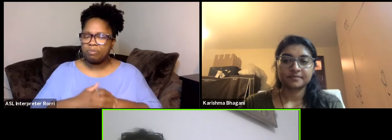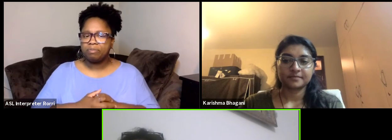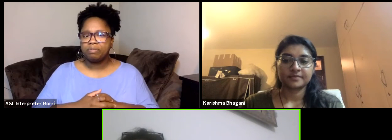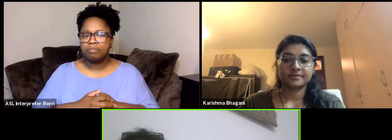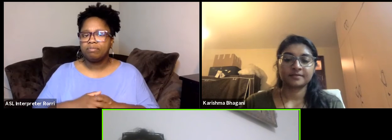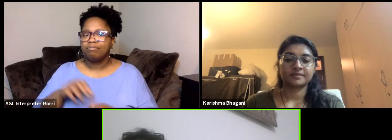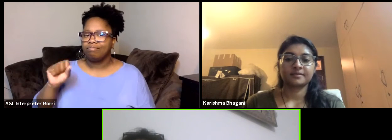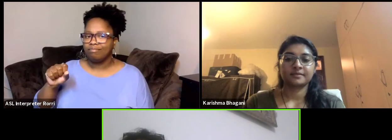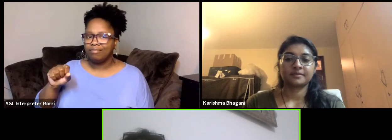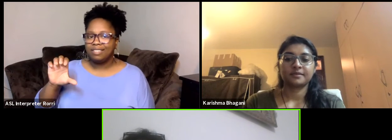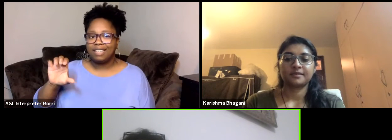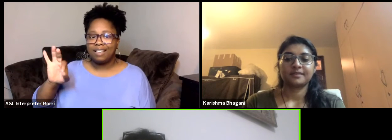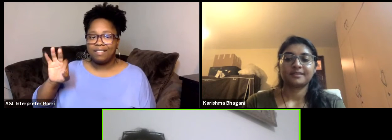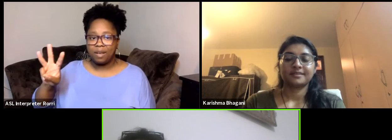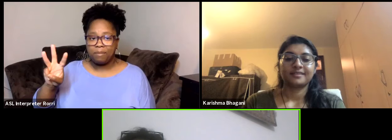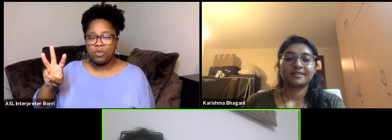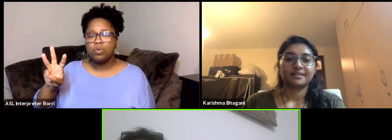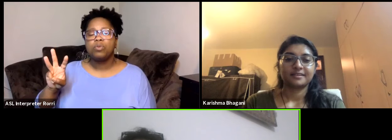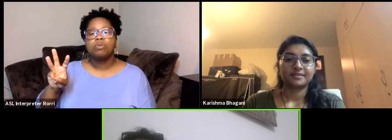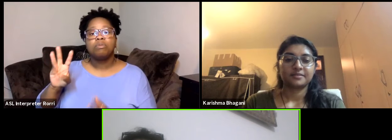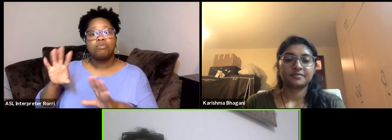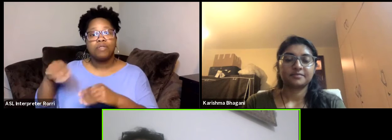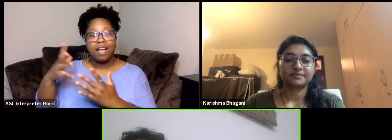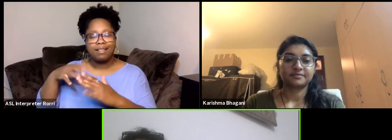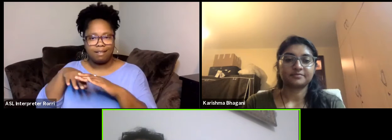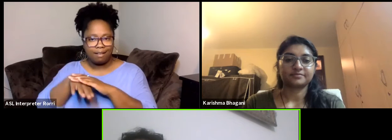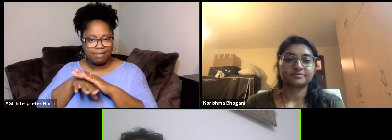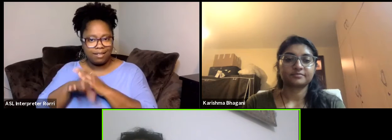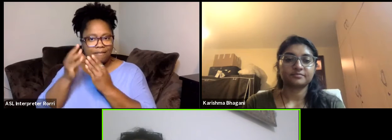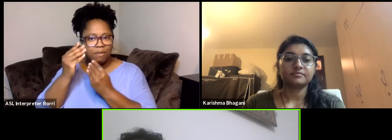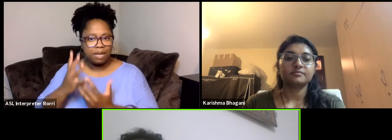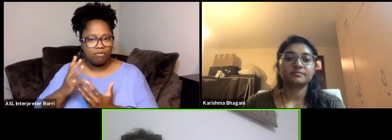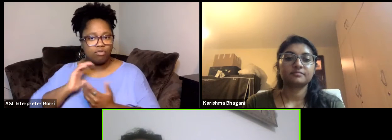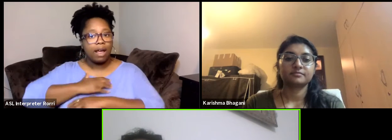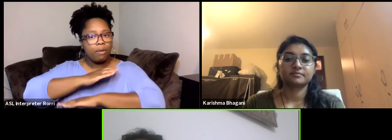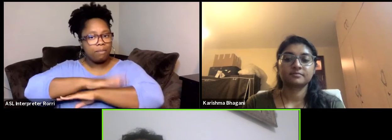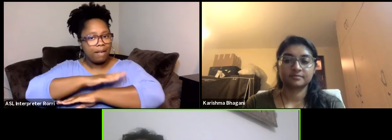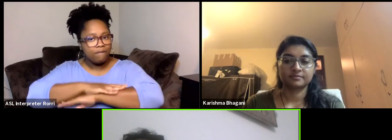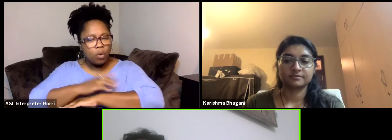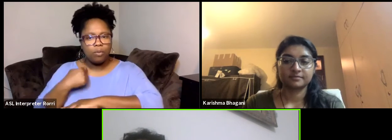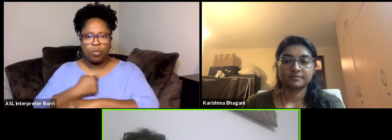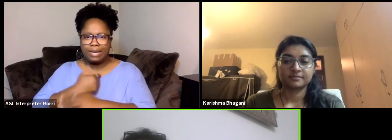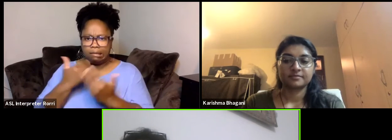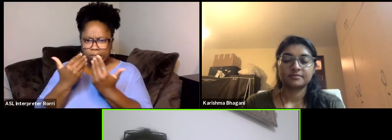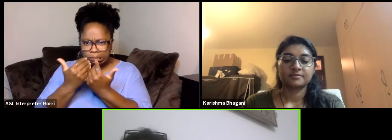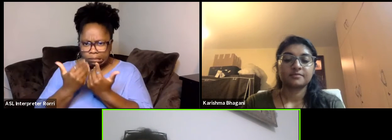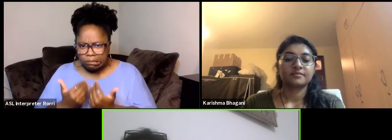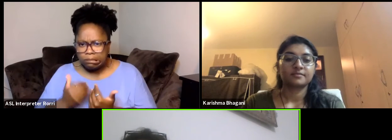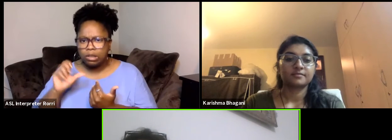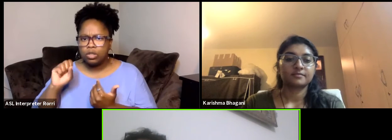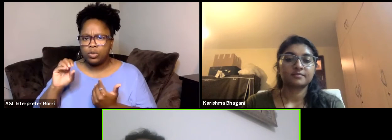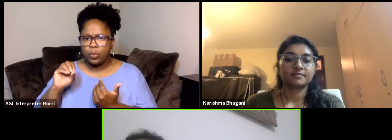offer is access to information. So on our platform we sort, we summarize